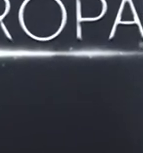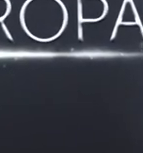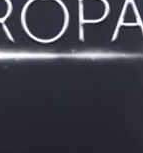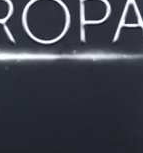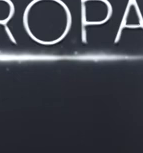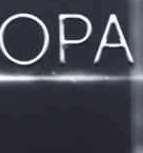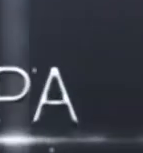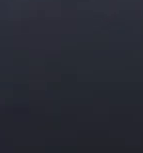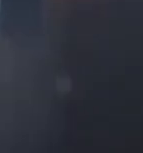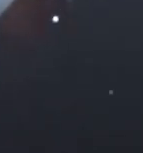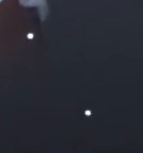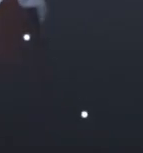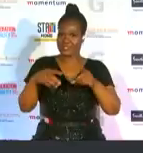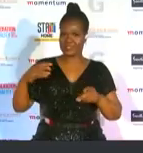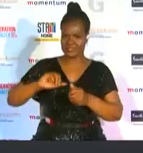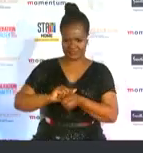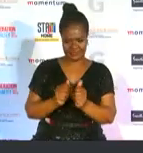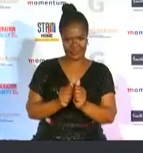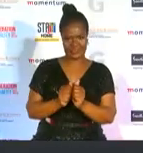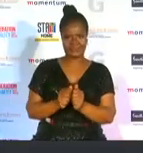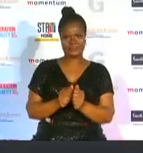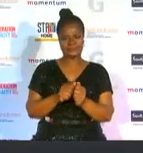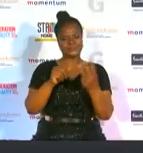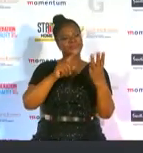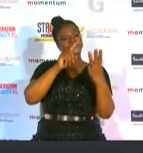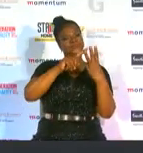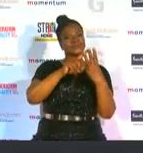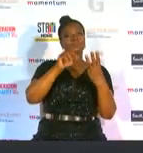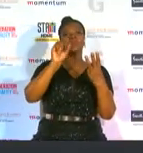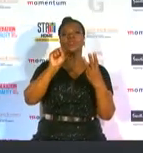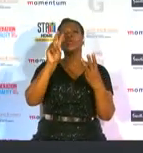sports and su patham a courageous woman that